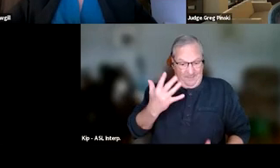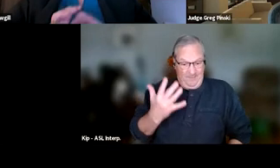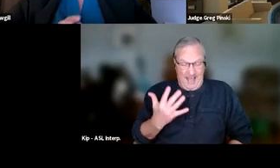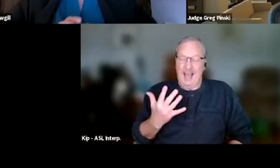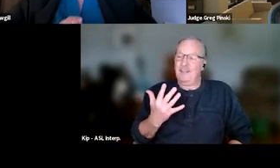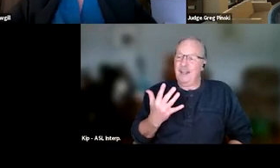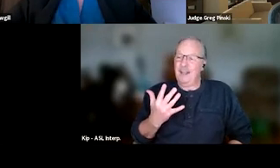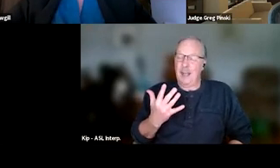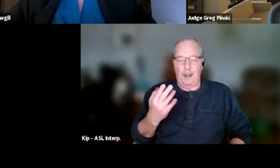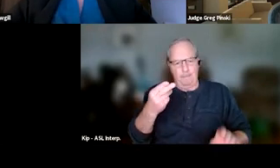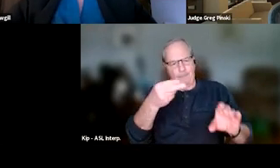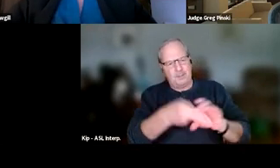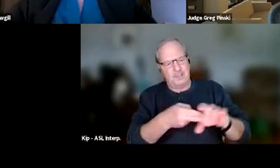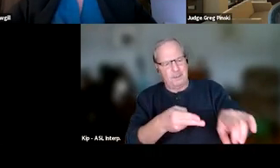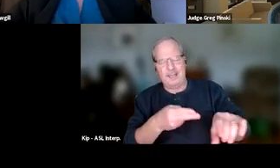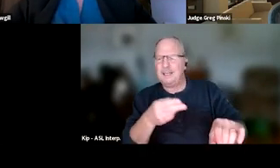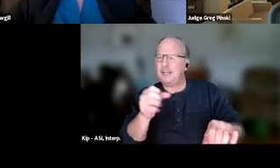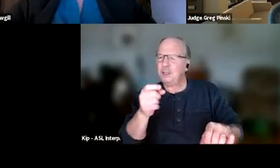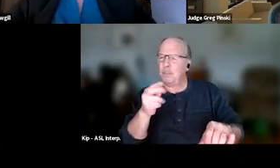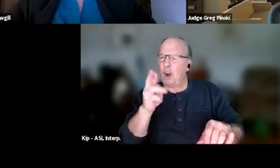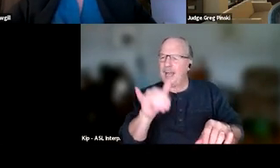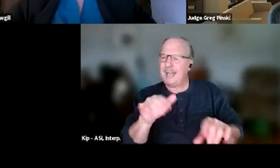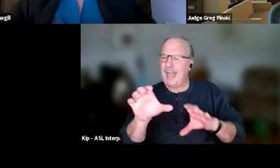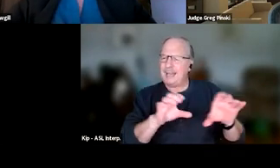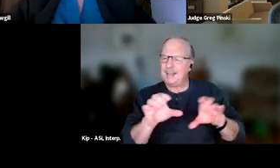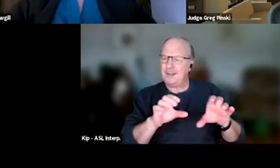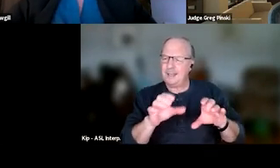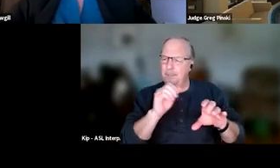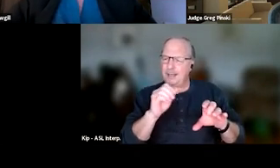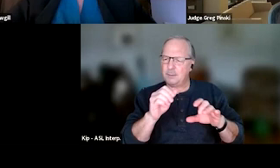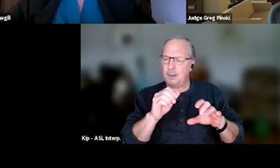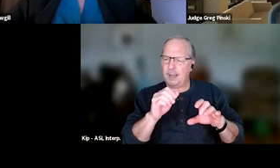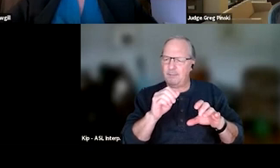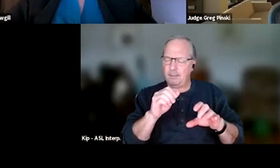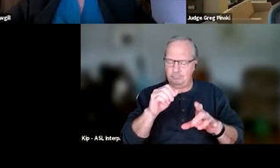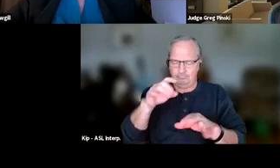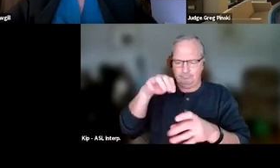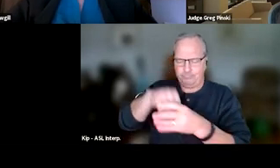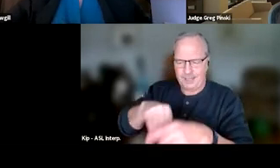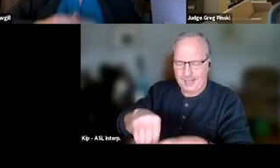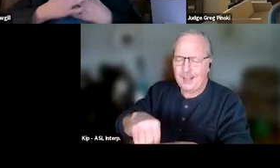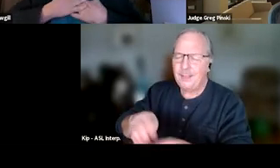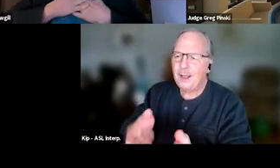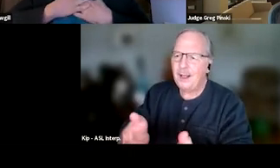participating in sobriety activities because we're having them draw from a fishbowl. We should have seen, internalized, they should be doing it